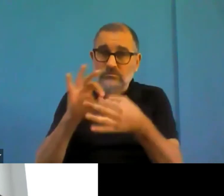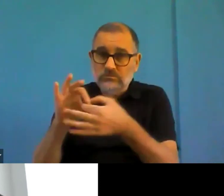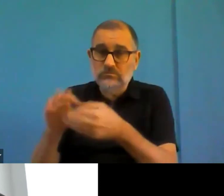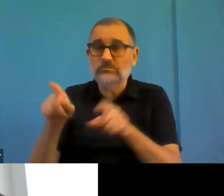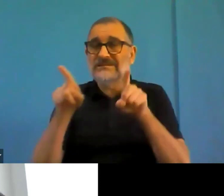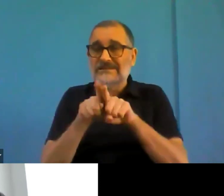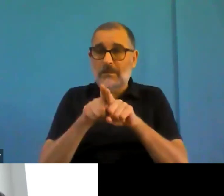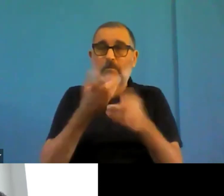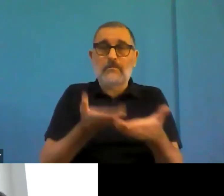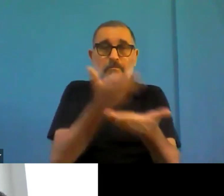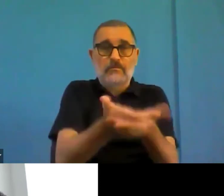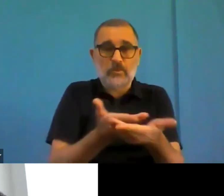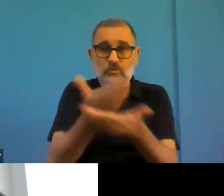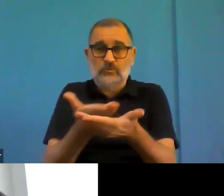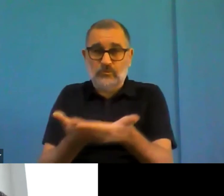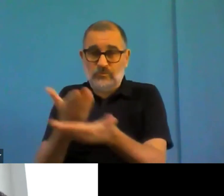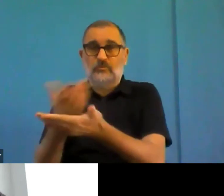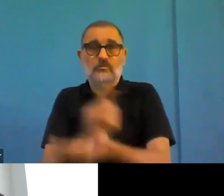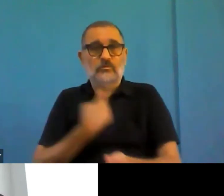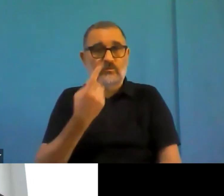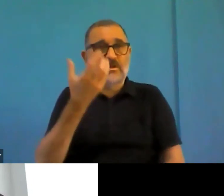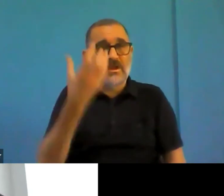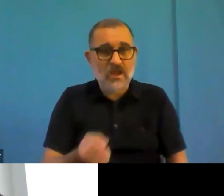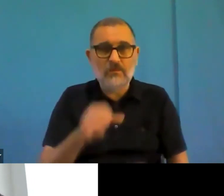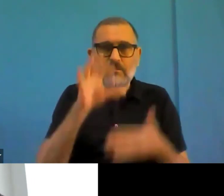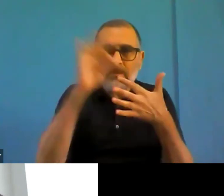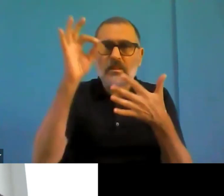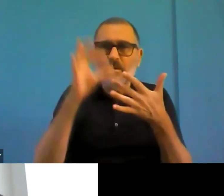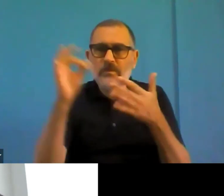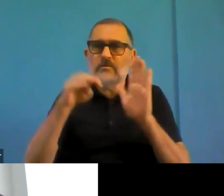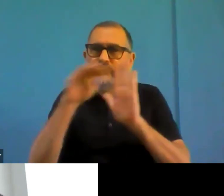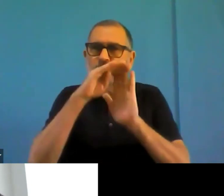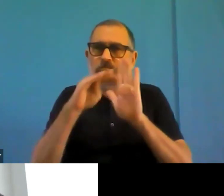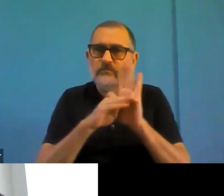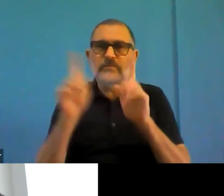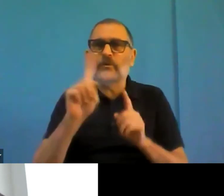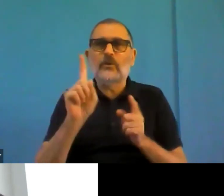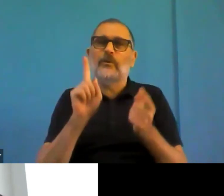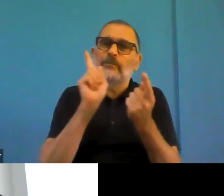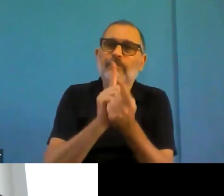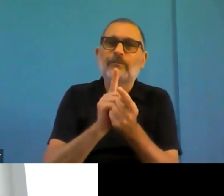Some subjects don't work on improving accessibility, when they find there is no fine.